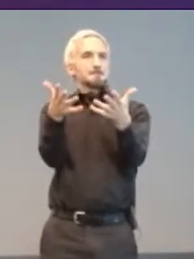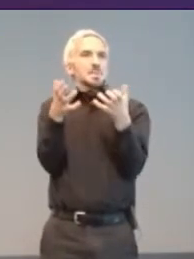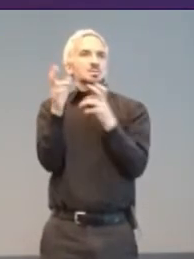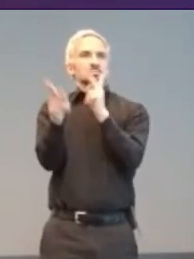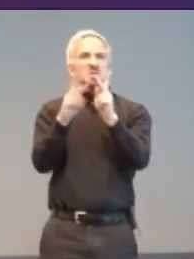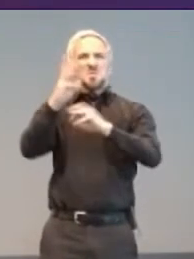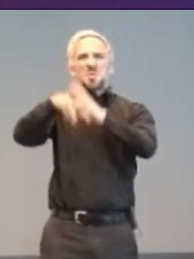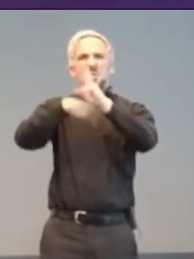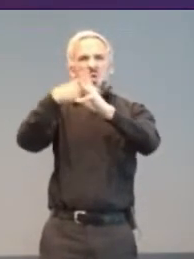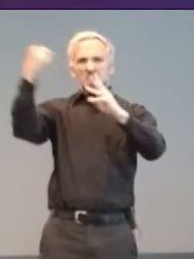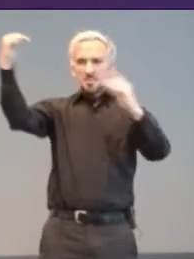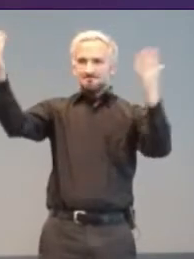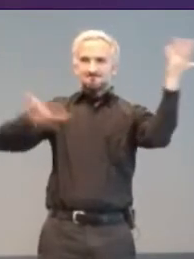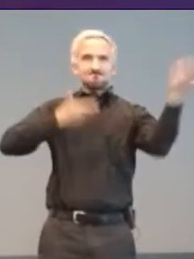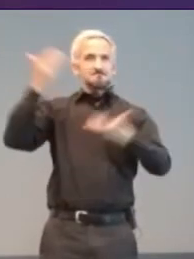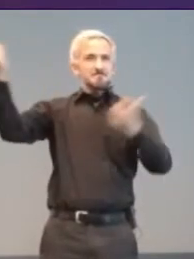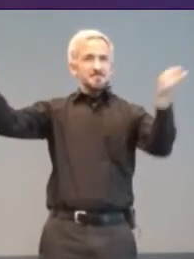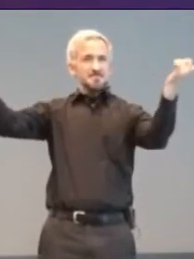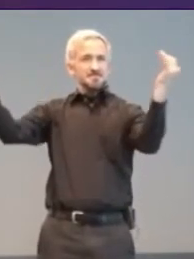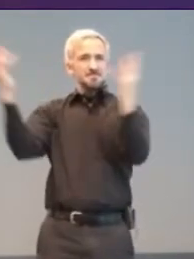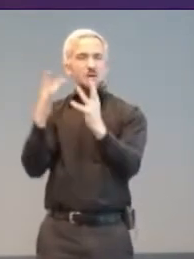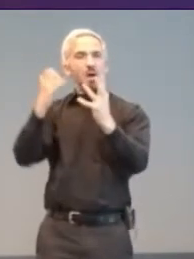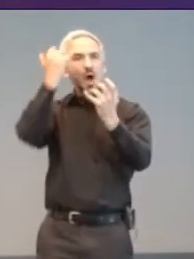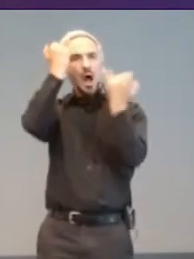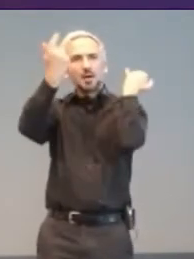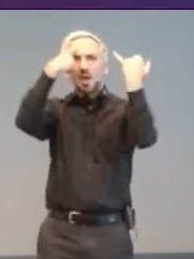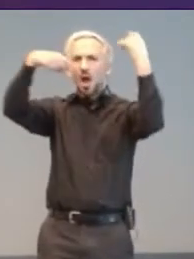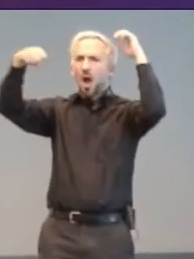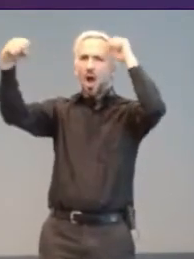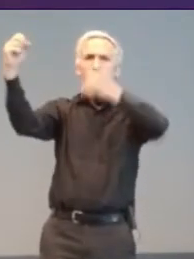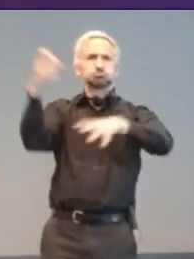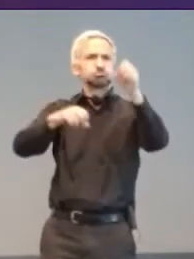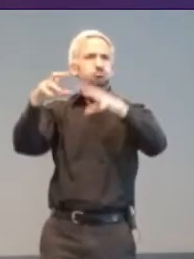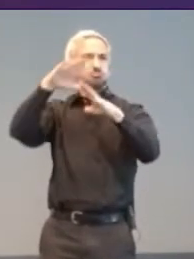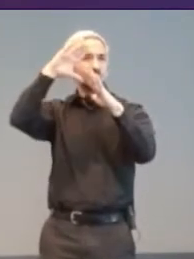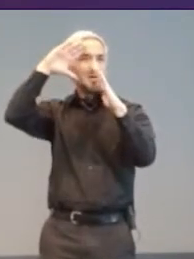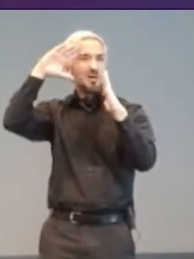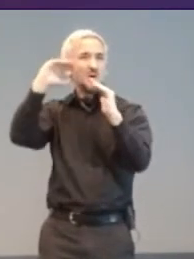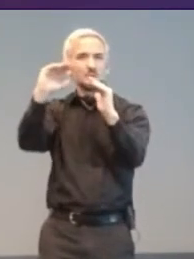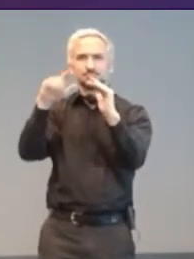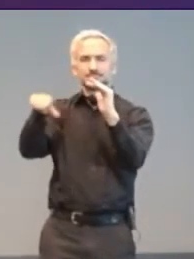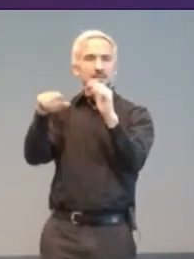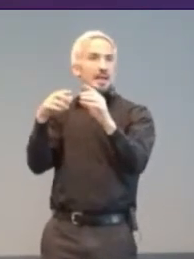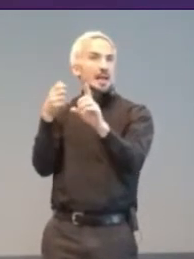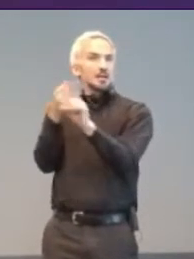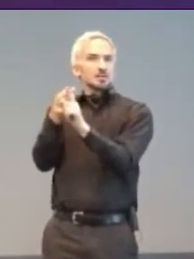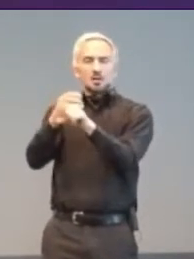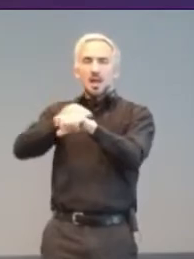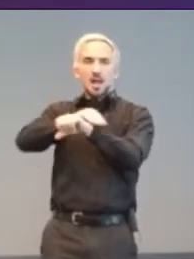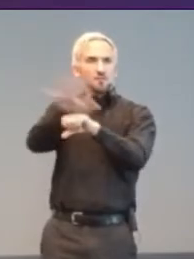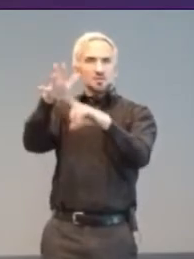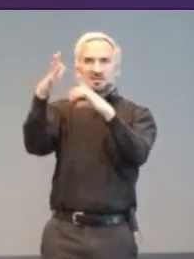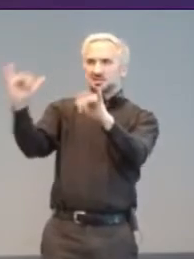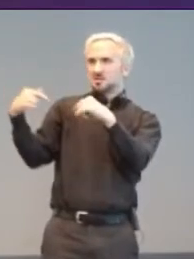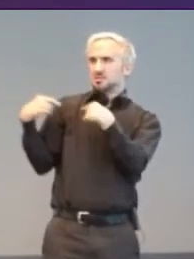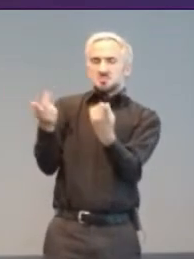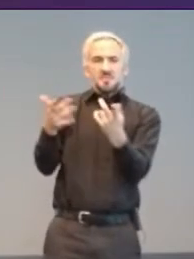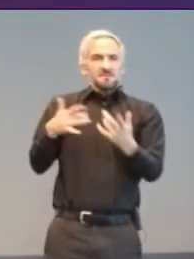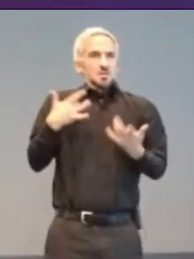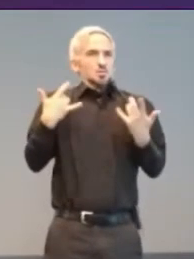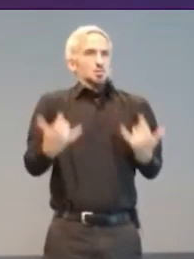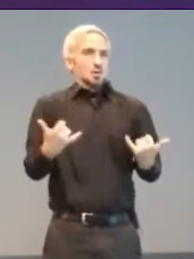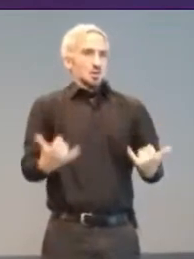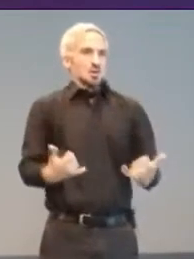became a melting pot of so many ideas and hopes. Its influence continues to resonate to this day.